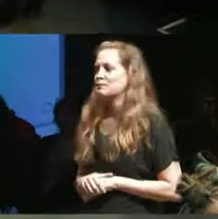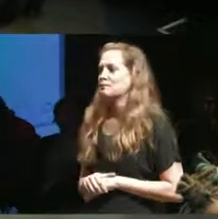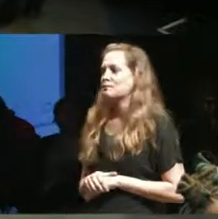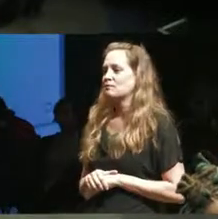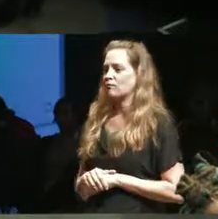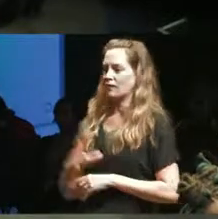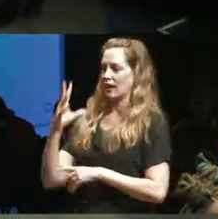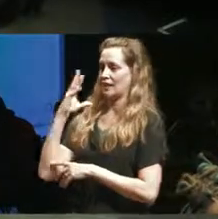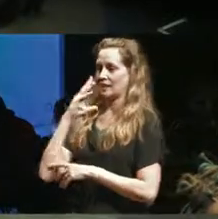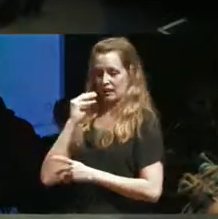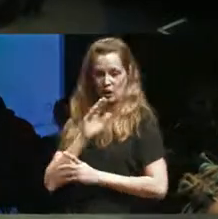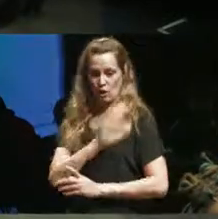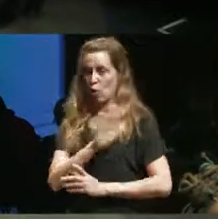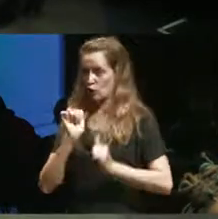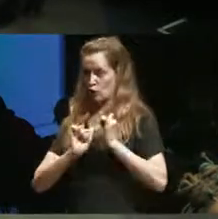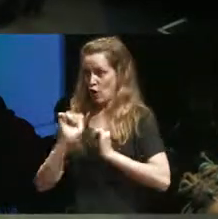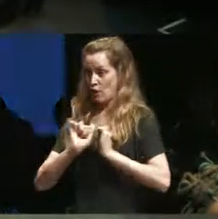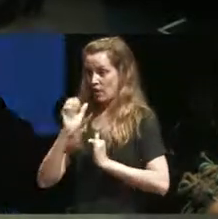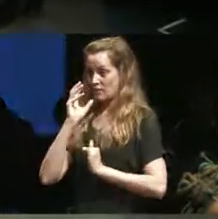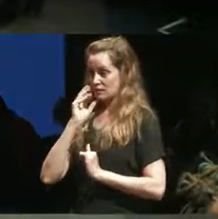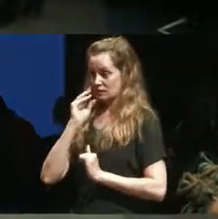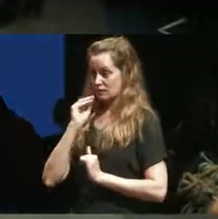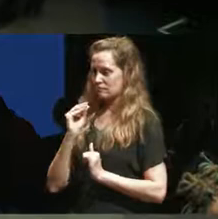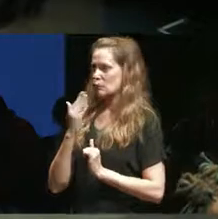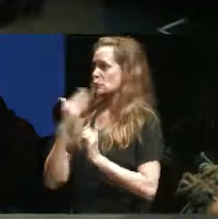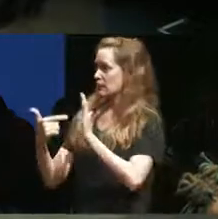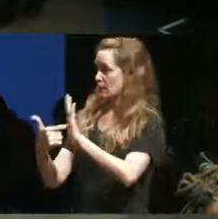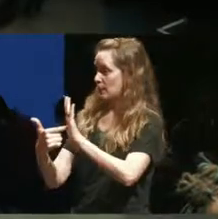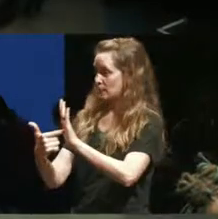the show that you're talking about is really a nice example of this like